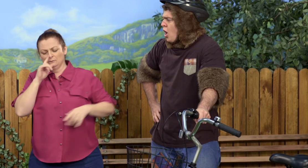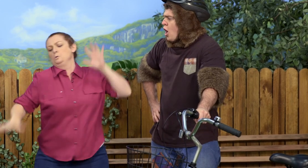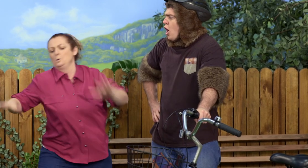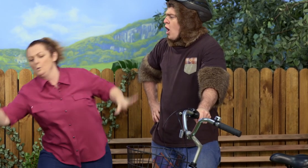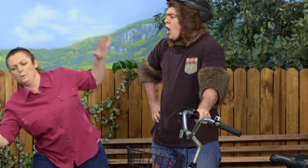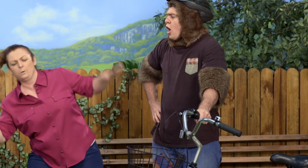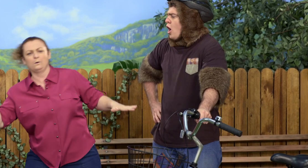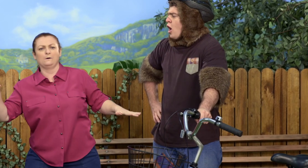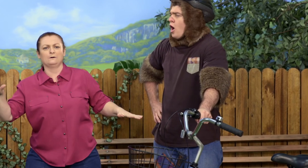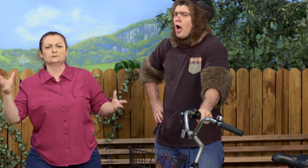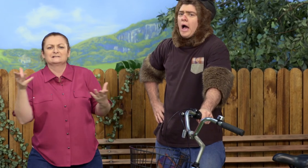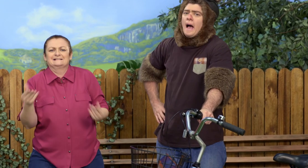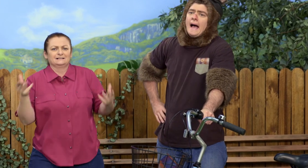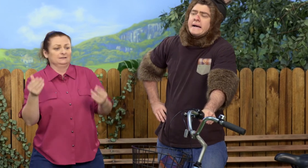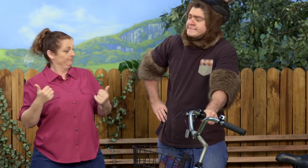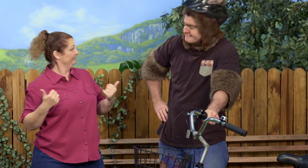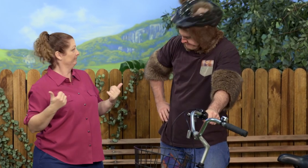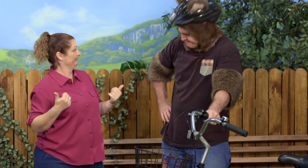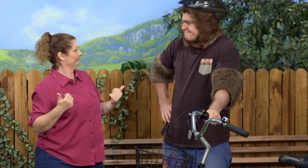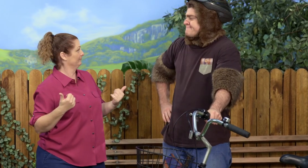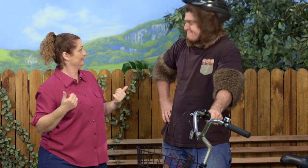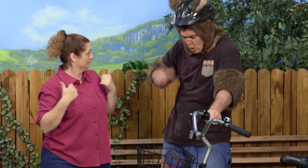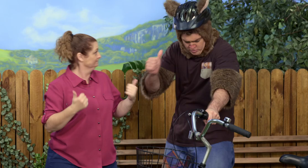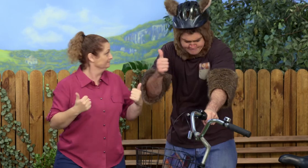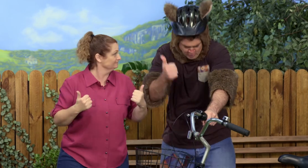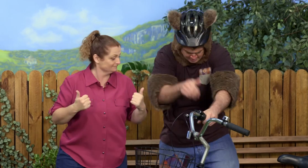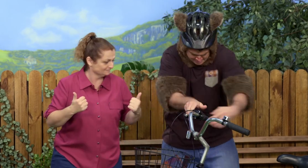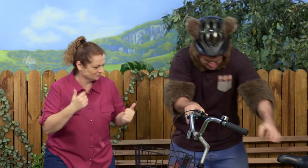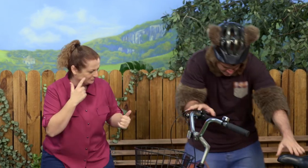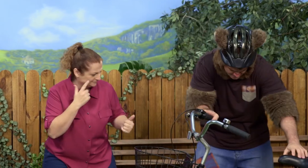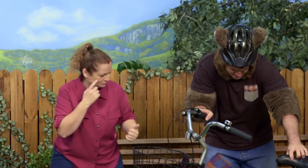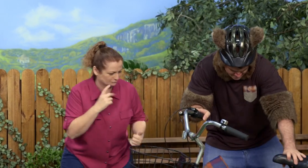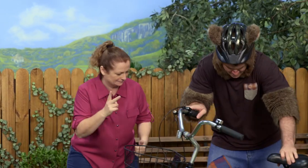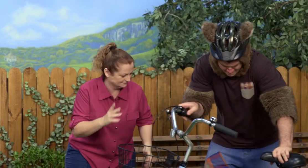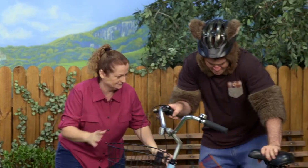You just need to try to fall gently, OK? Right. OK. Try it again.